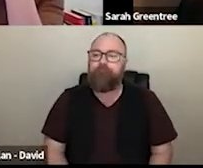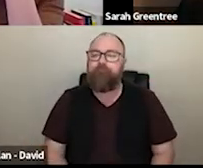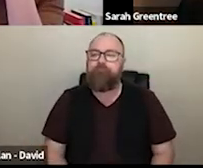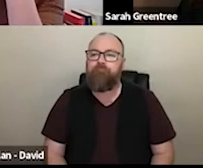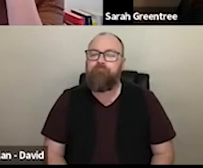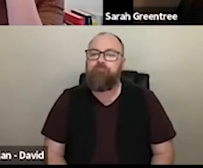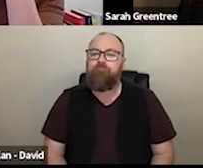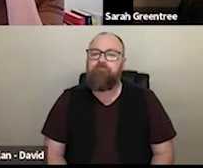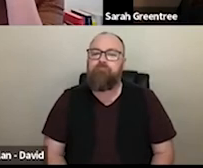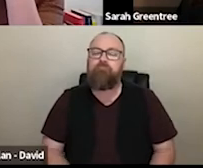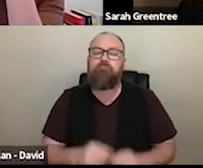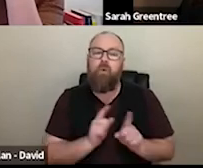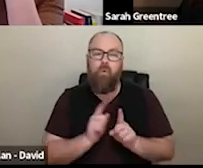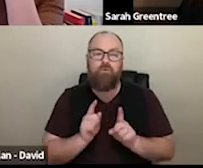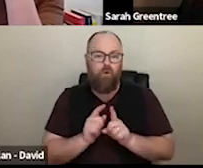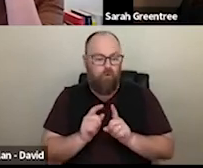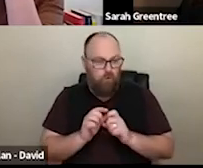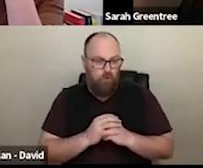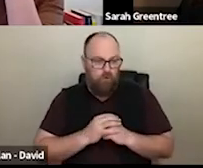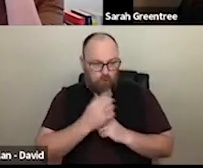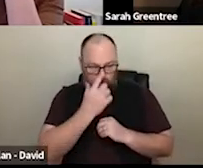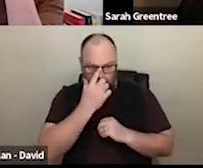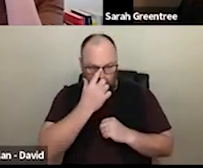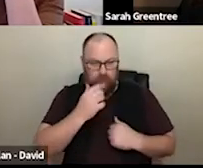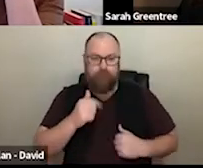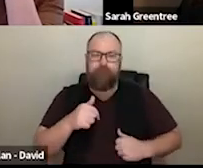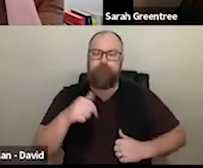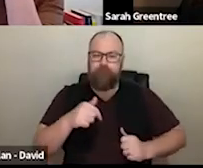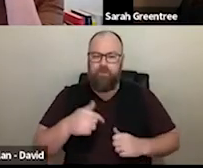what we have tried to emphasise in investing in the four years is the small over those 4 years. You also note, we have sort of really tried to emphasize that what